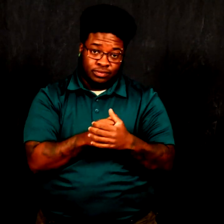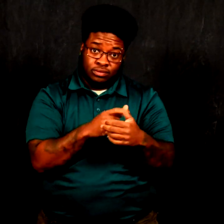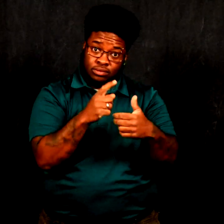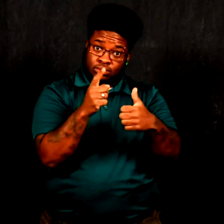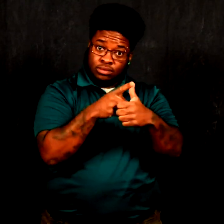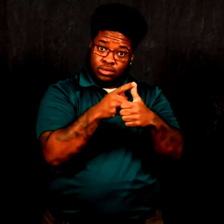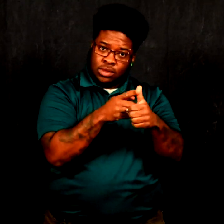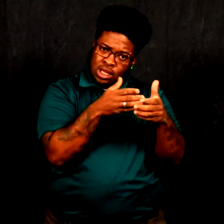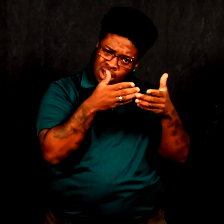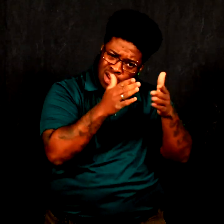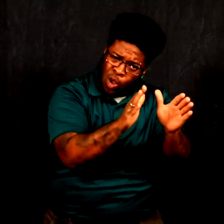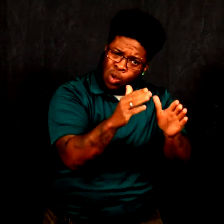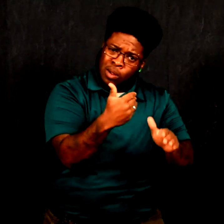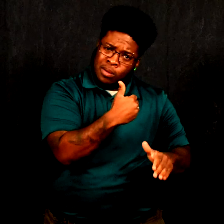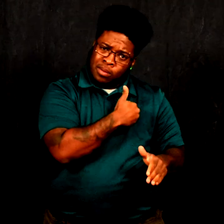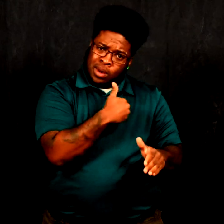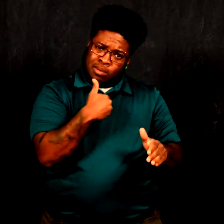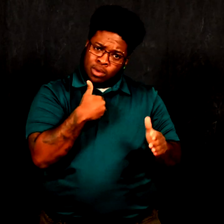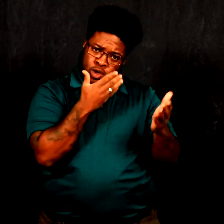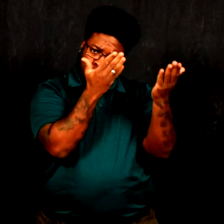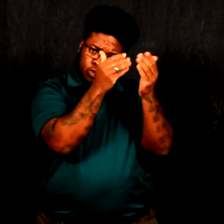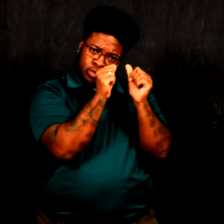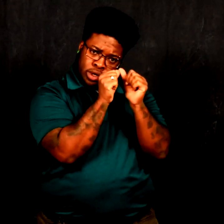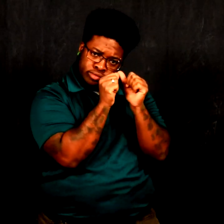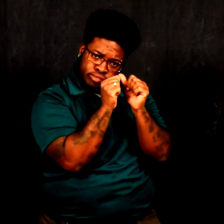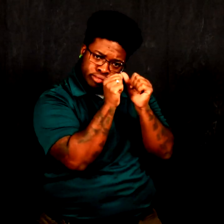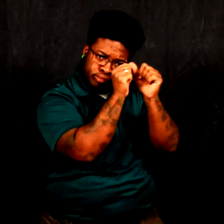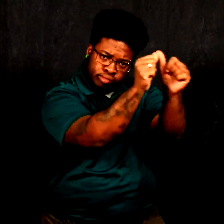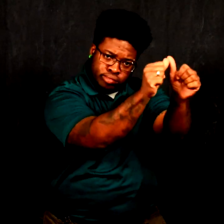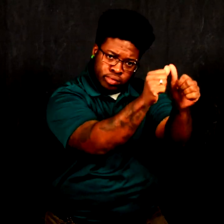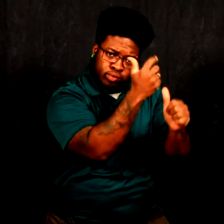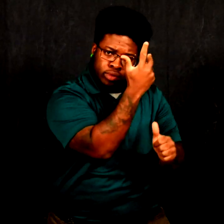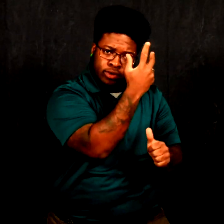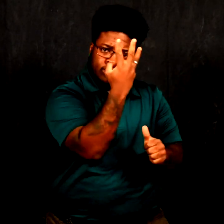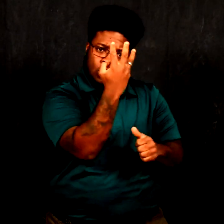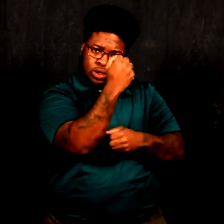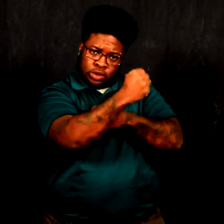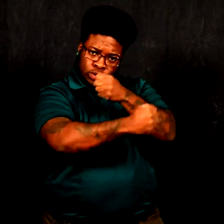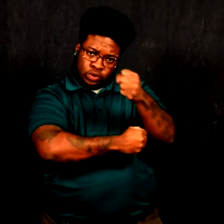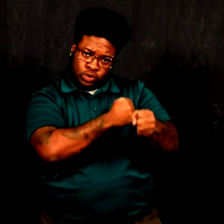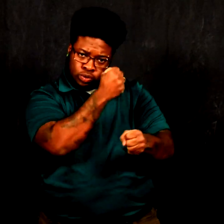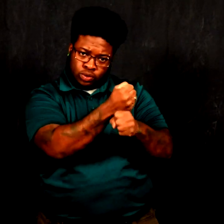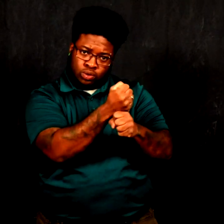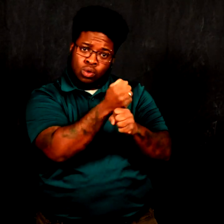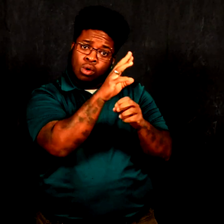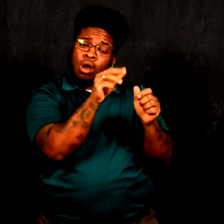Allowing members to serve up to three 4-year terms,